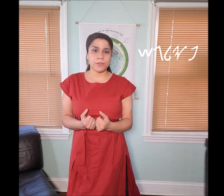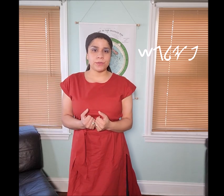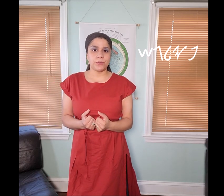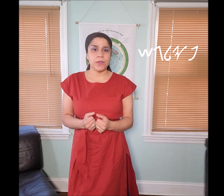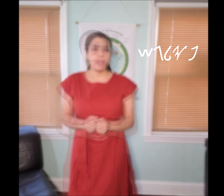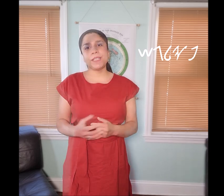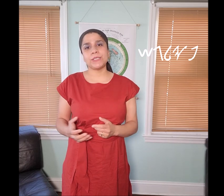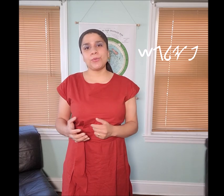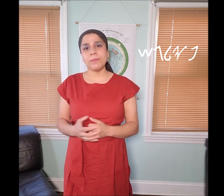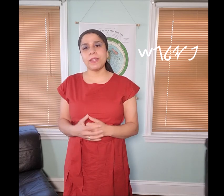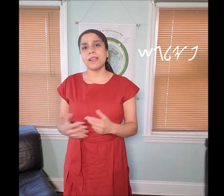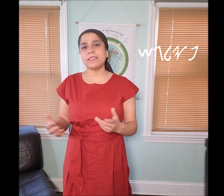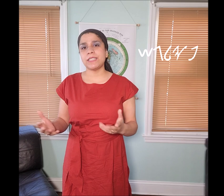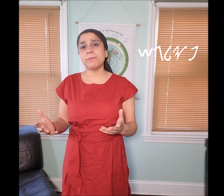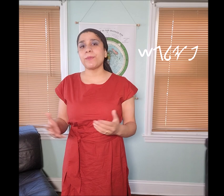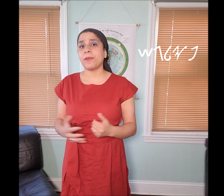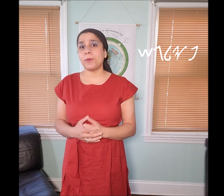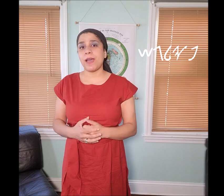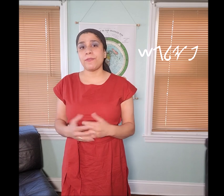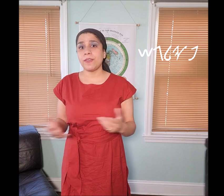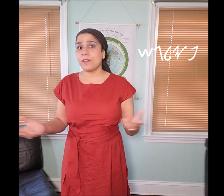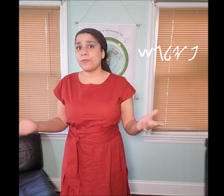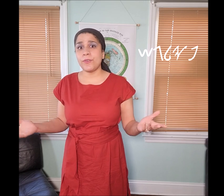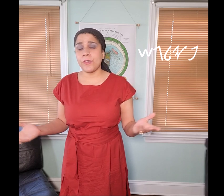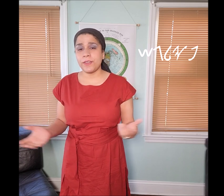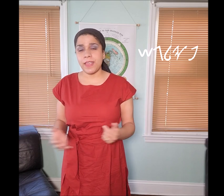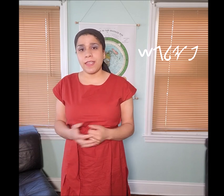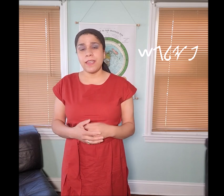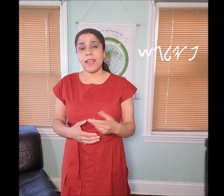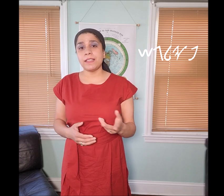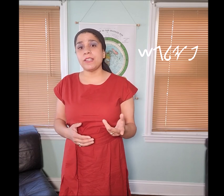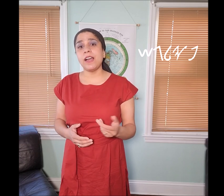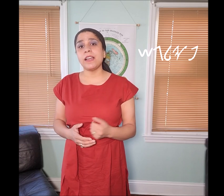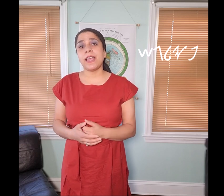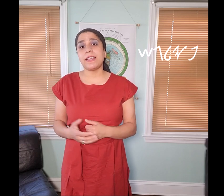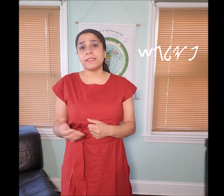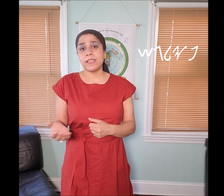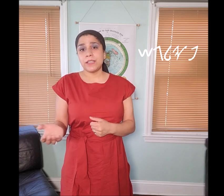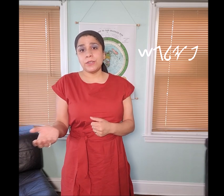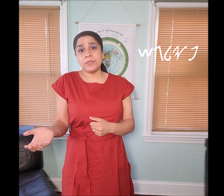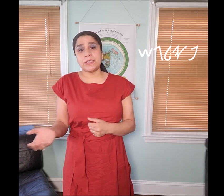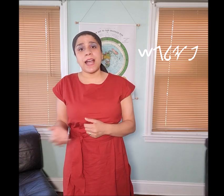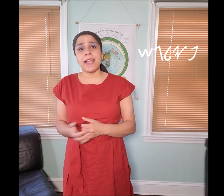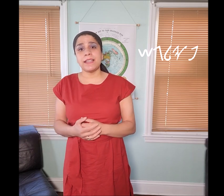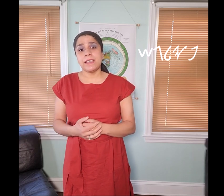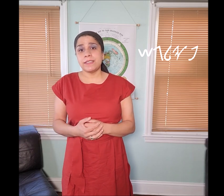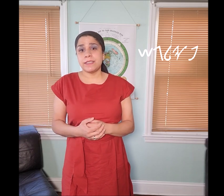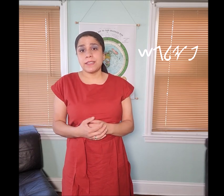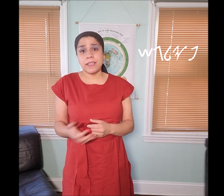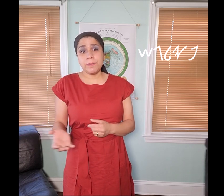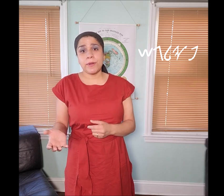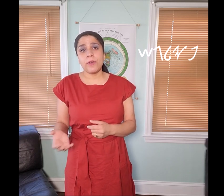to but it's a woman, a temporary wife for the day as long as you decide to keep her